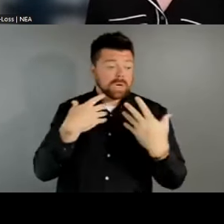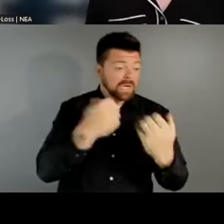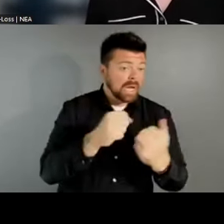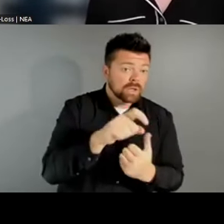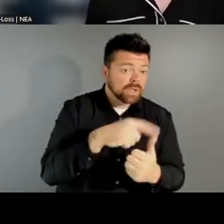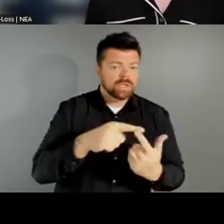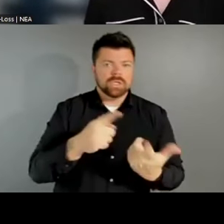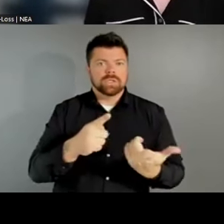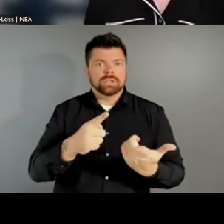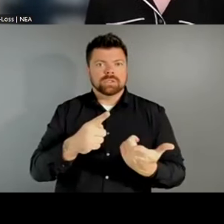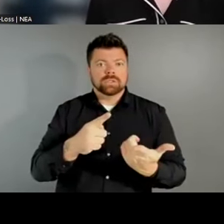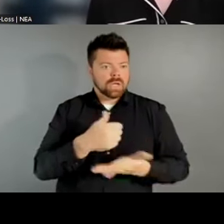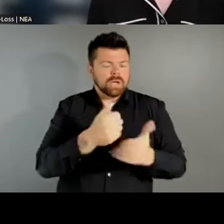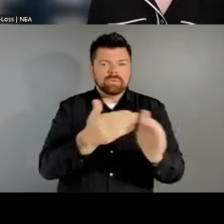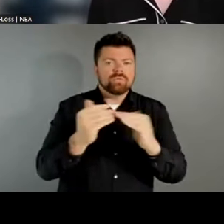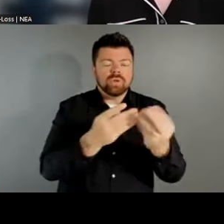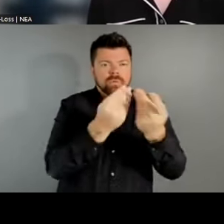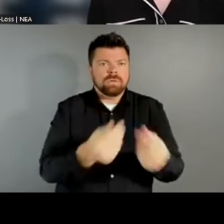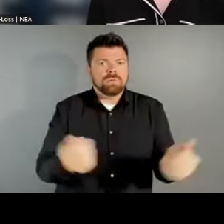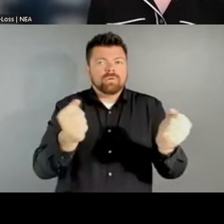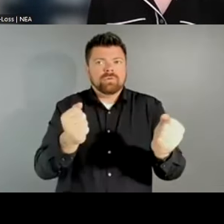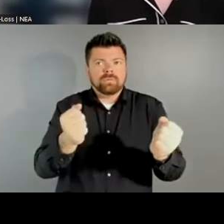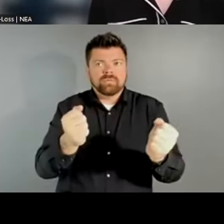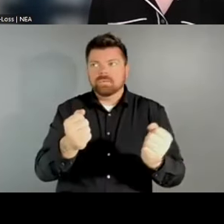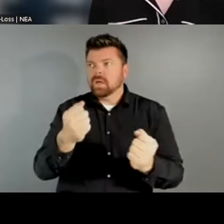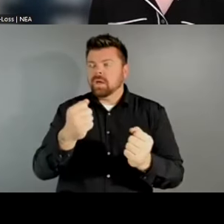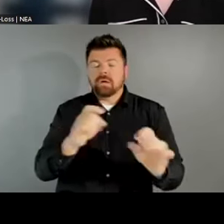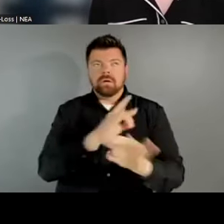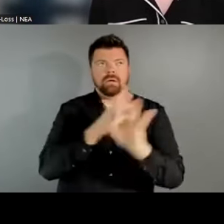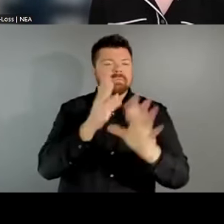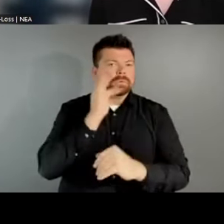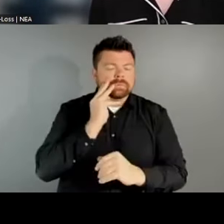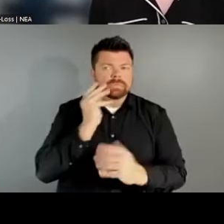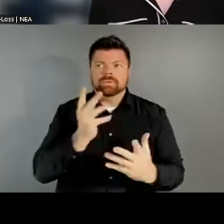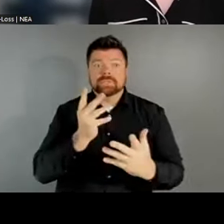heal from this remarkable civic trauma that we've all lived through. So, while it was a massive